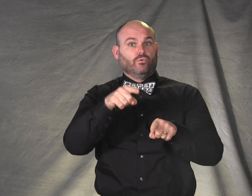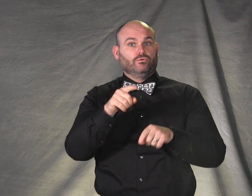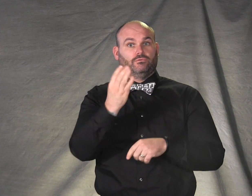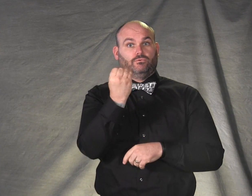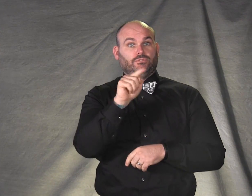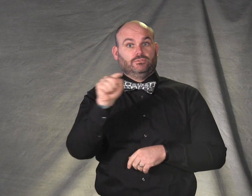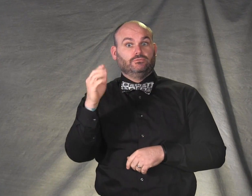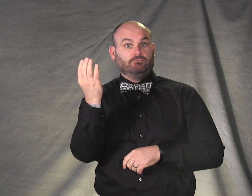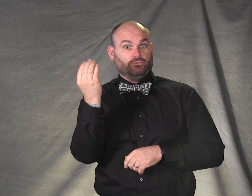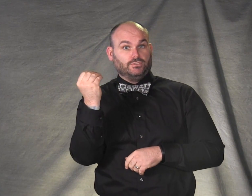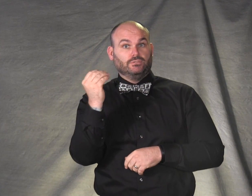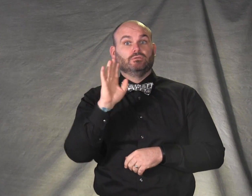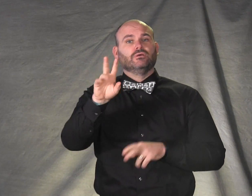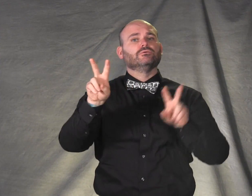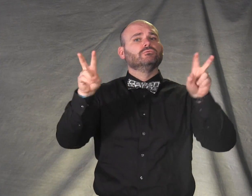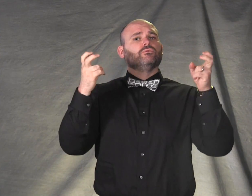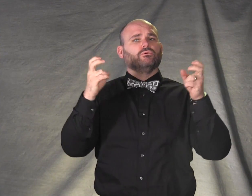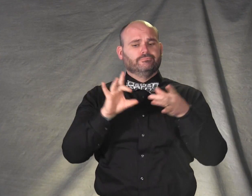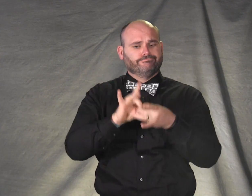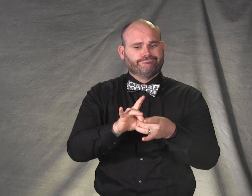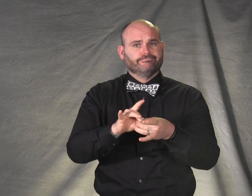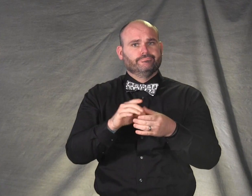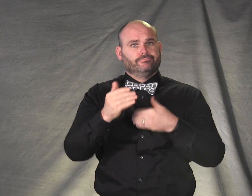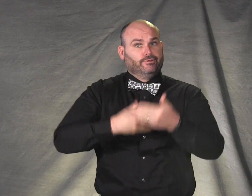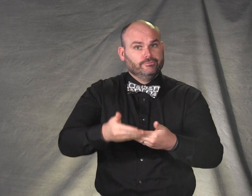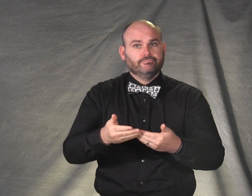applauded the initiative.